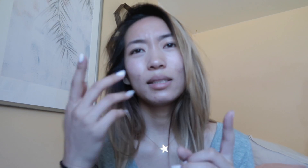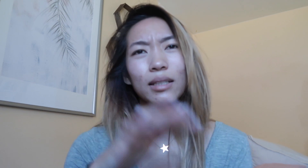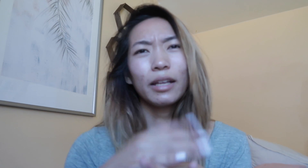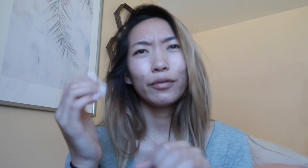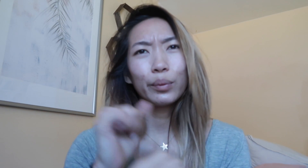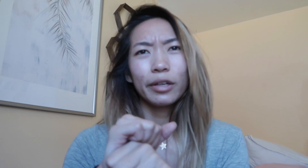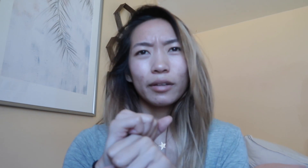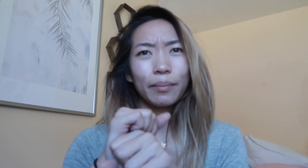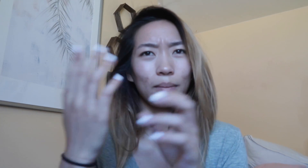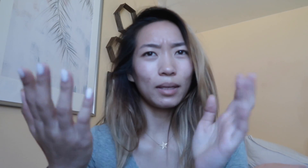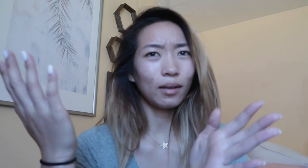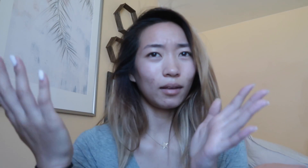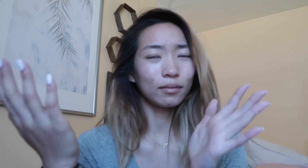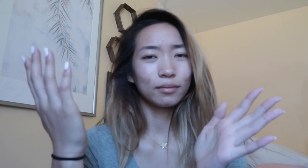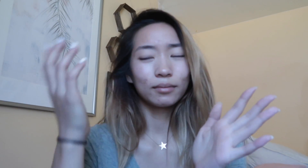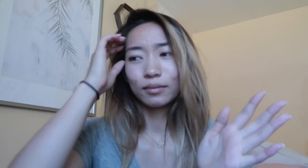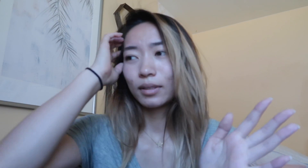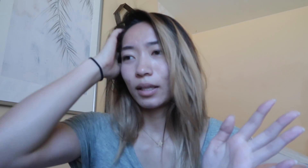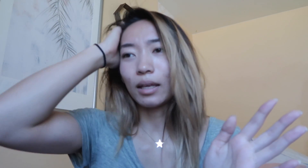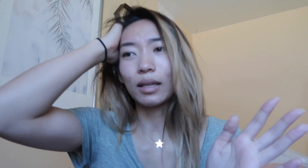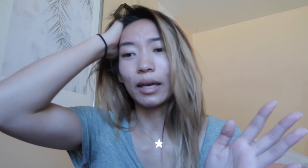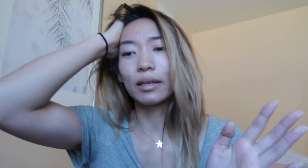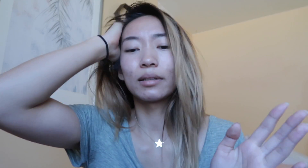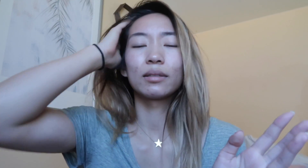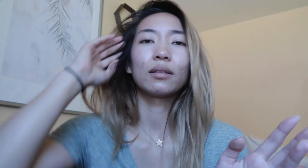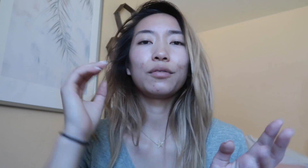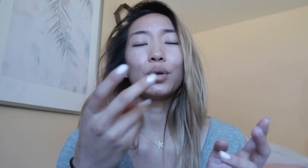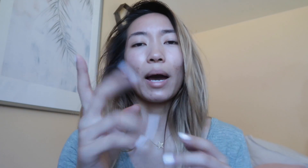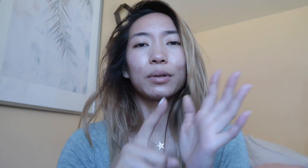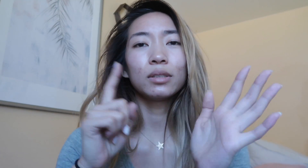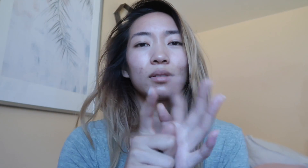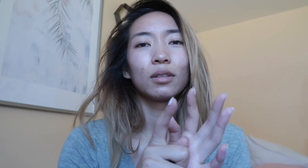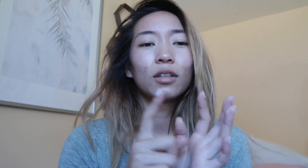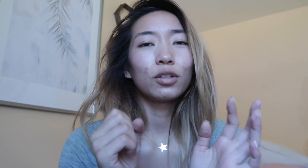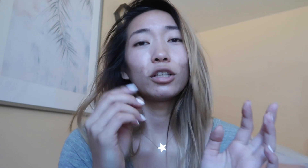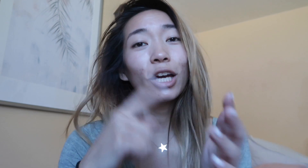he's going to get off work maybe in like a few hours so I'll check